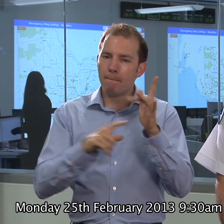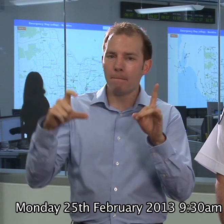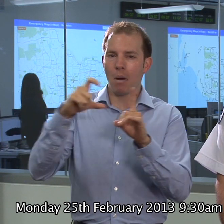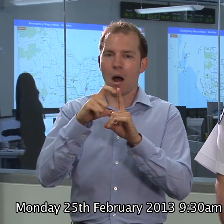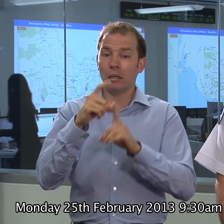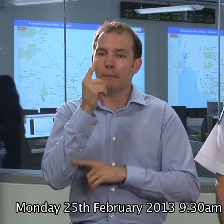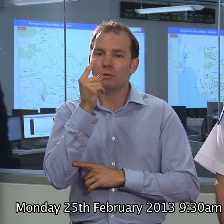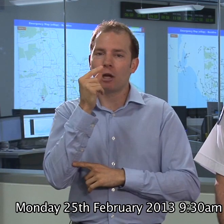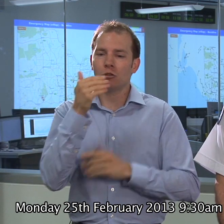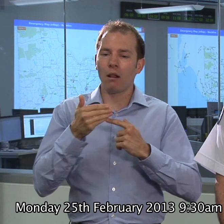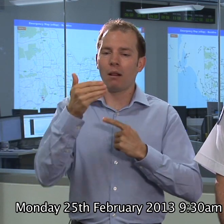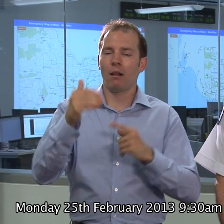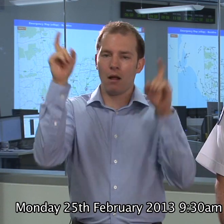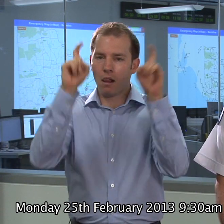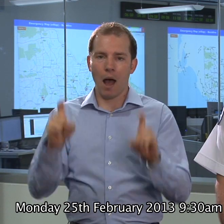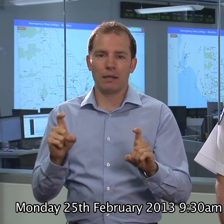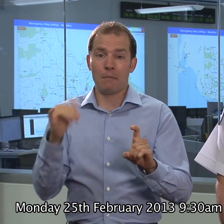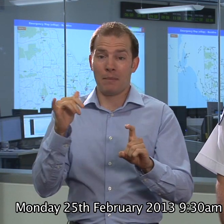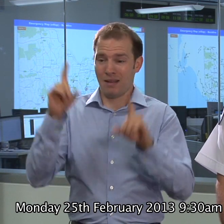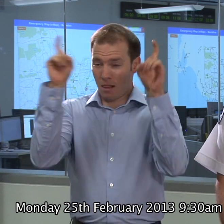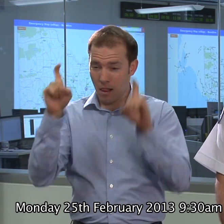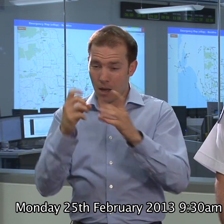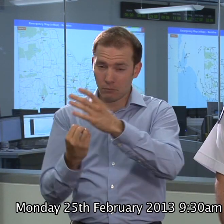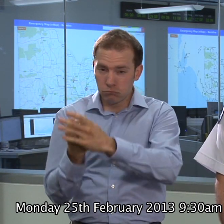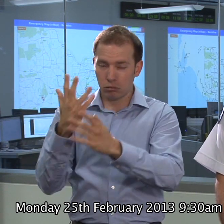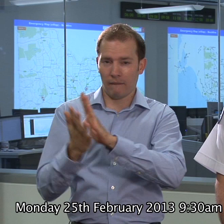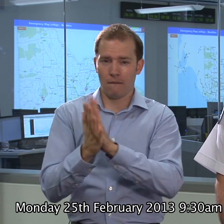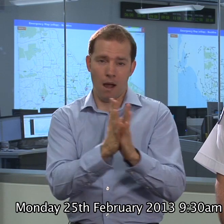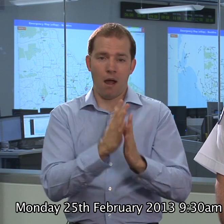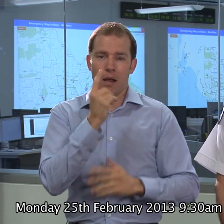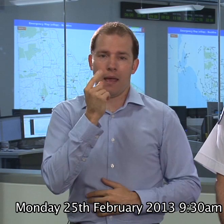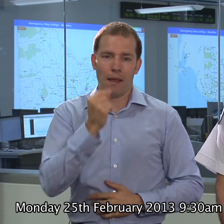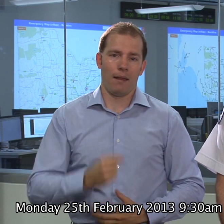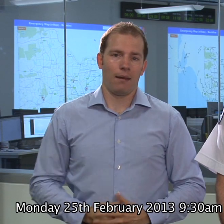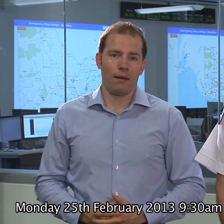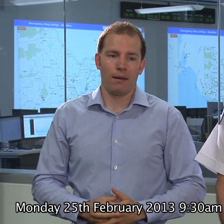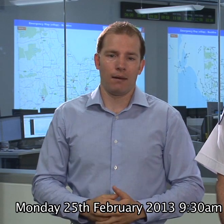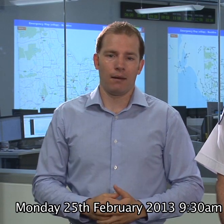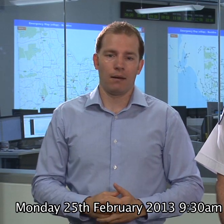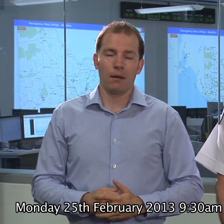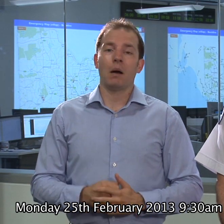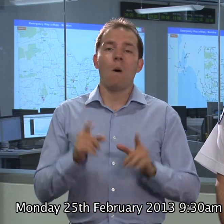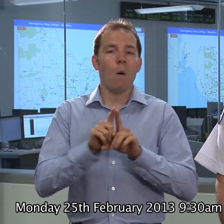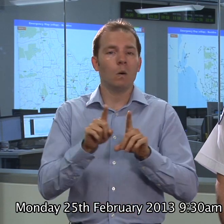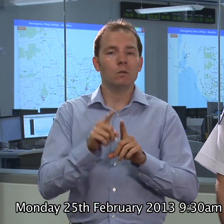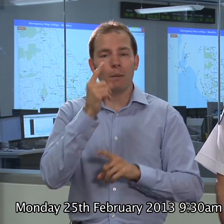earlier in the week which could mean we have other starts of fire. But also we're going to see the potential for showers and rain, and we certainly welcome